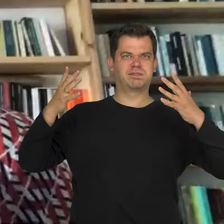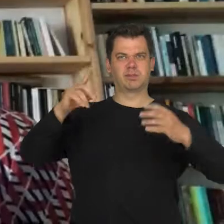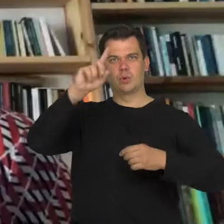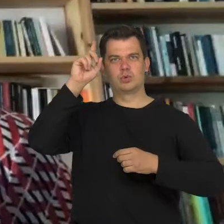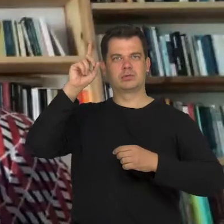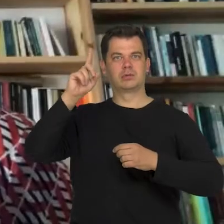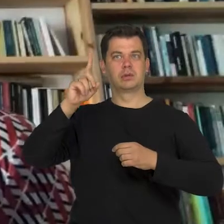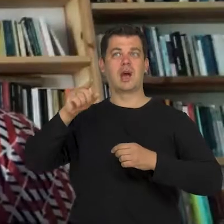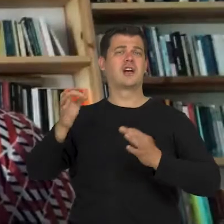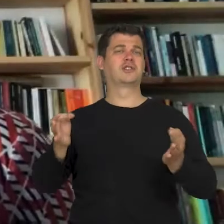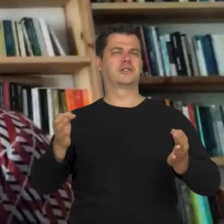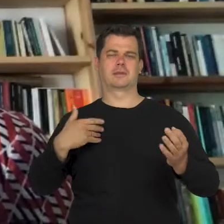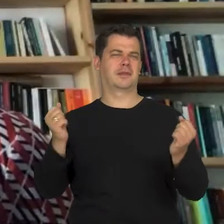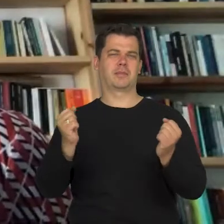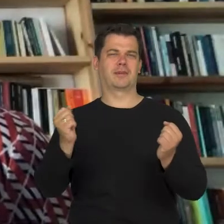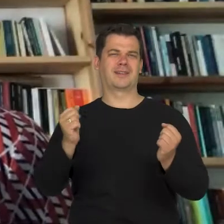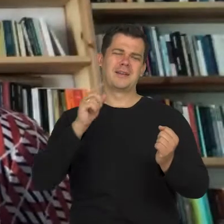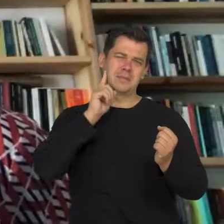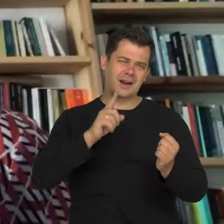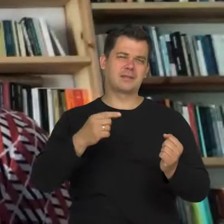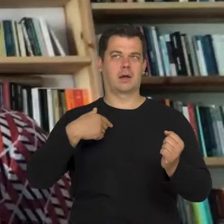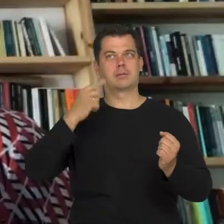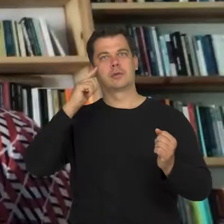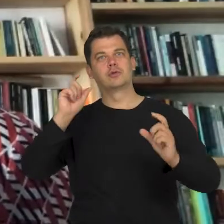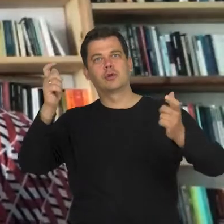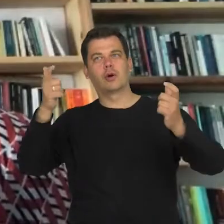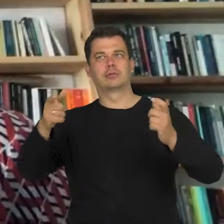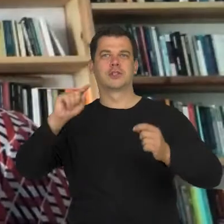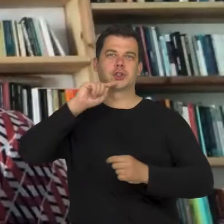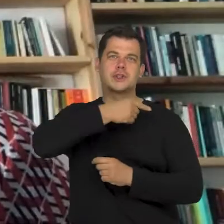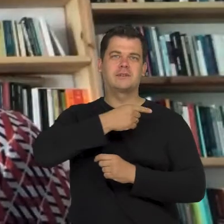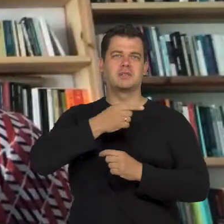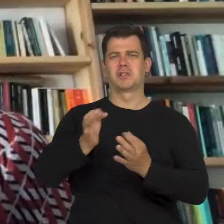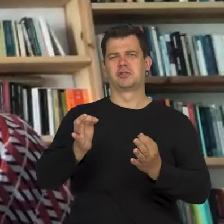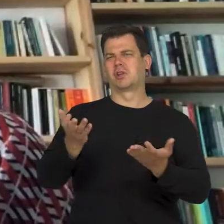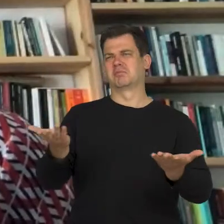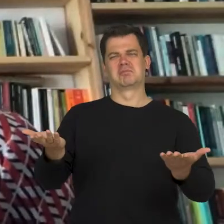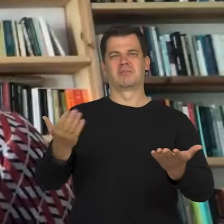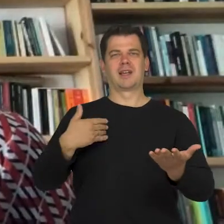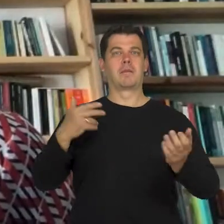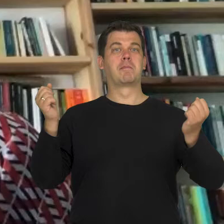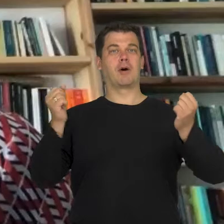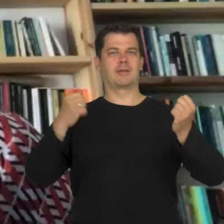It isn't a problem now. Of course I mean rational fear that they can hurt me but today, I confront it which may not be reasonable.